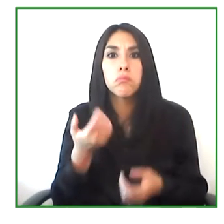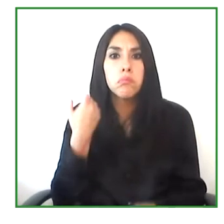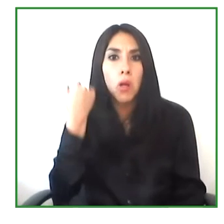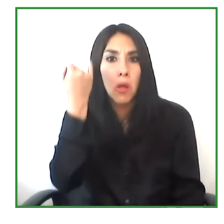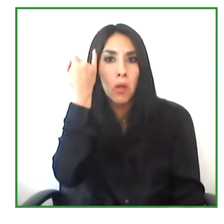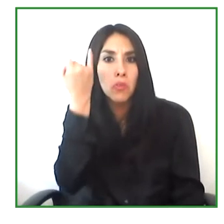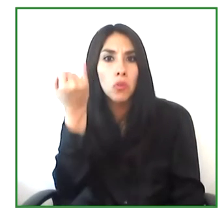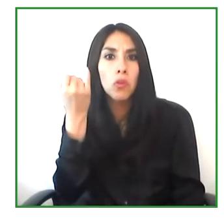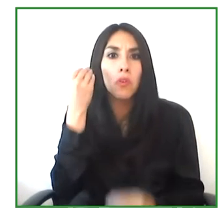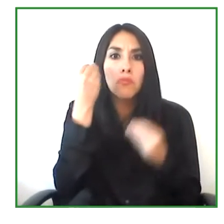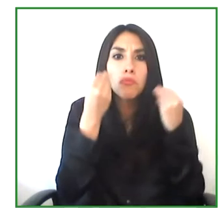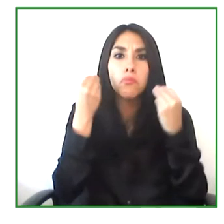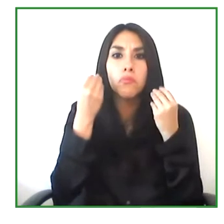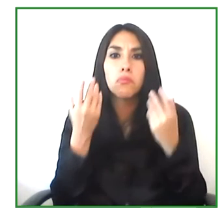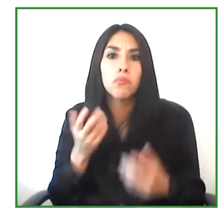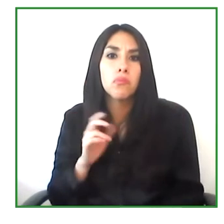the strategy of our project.